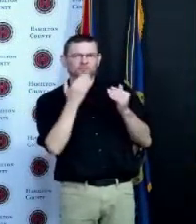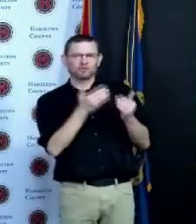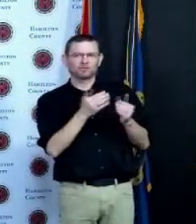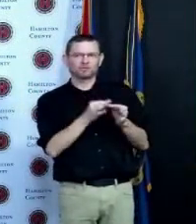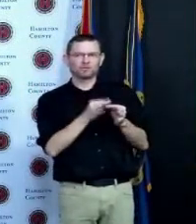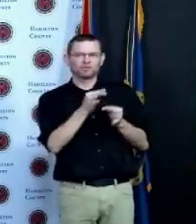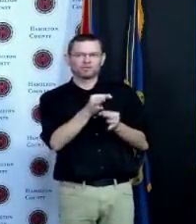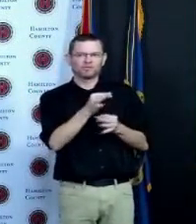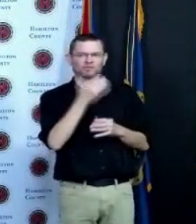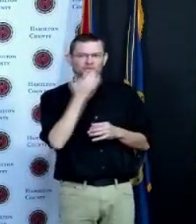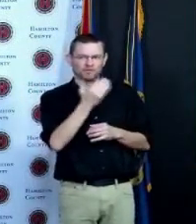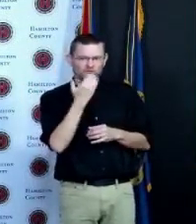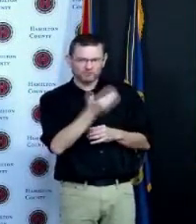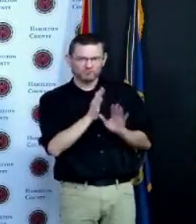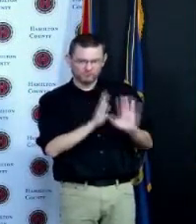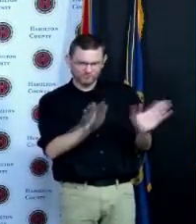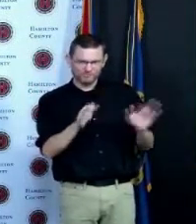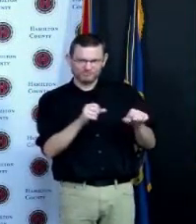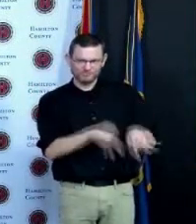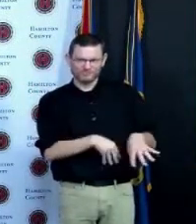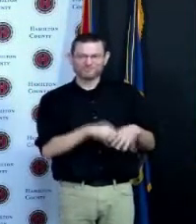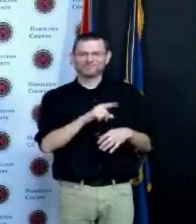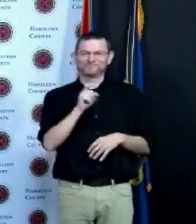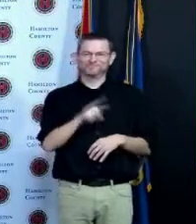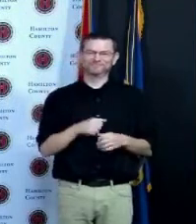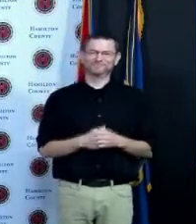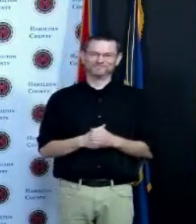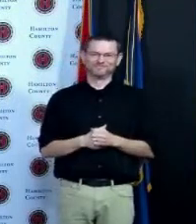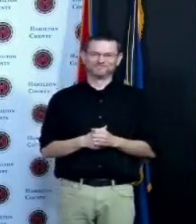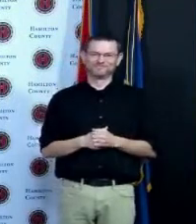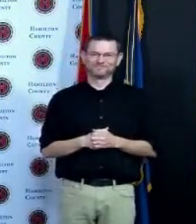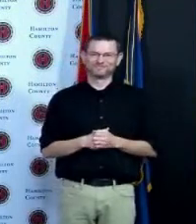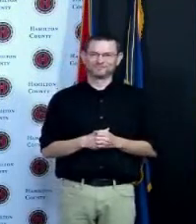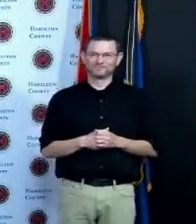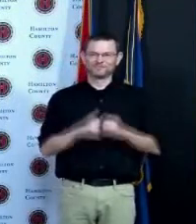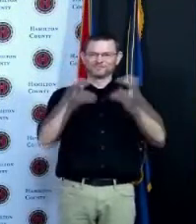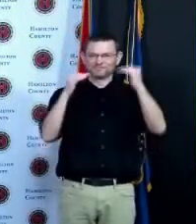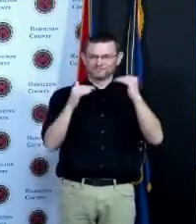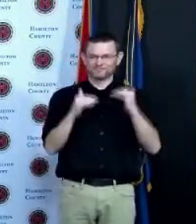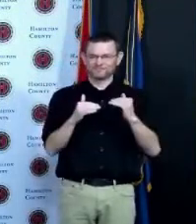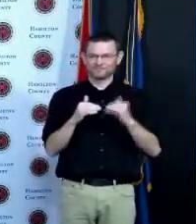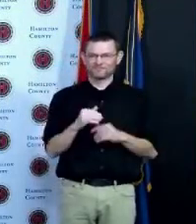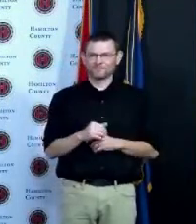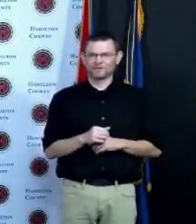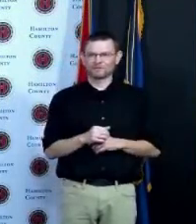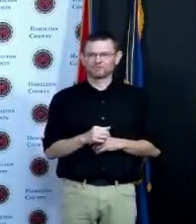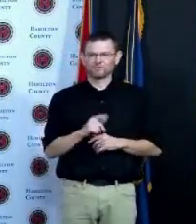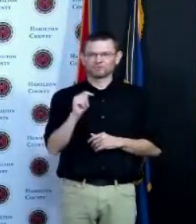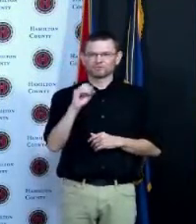thank you next up we have Todd Dykes from WLWT News 5. and he has questions